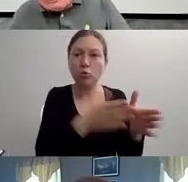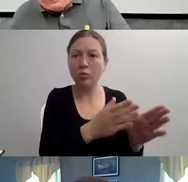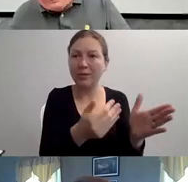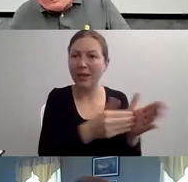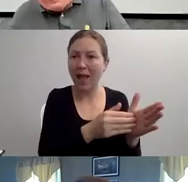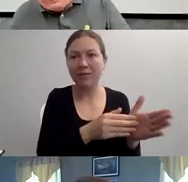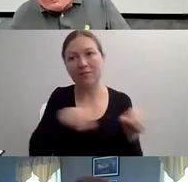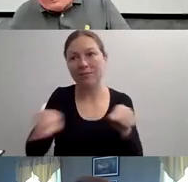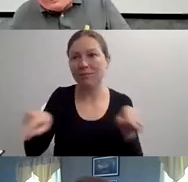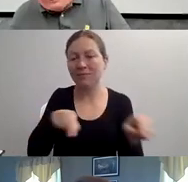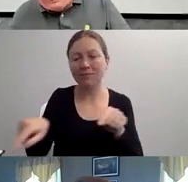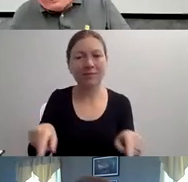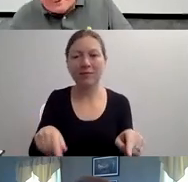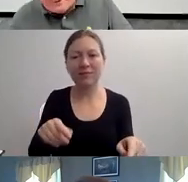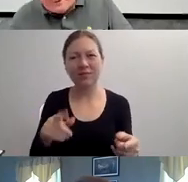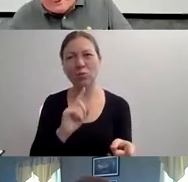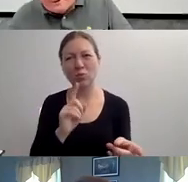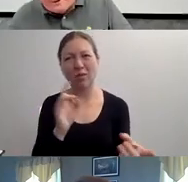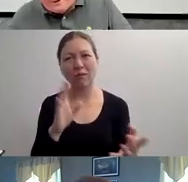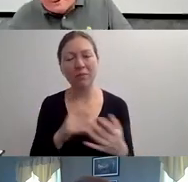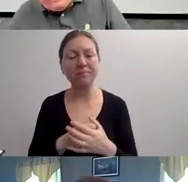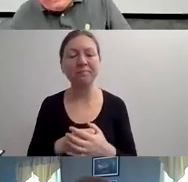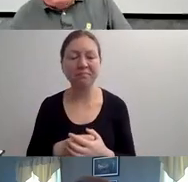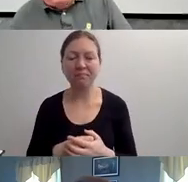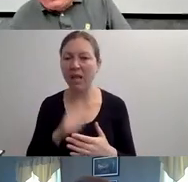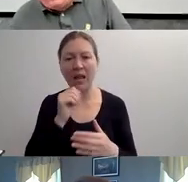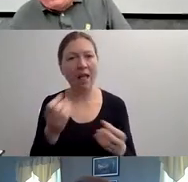LONG CLASS ABOUT DEPICTIONS OF DISABILITY JUST IN FILM."